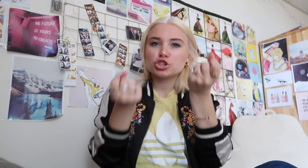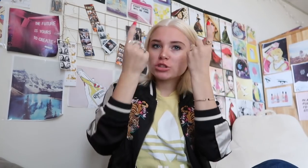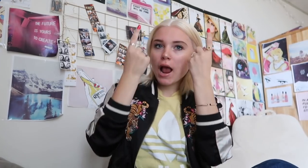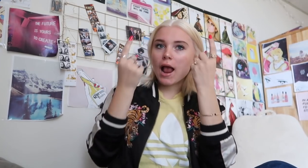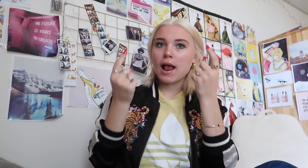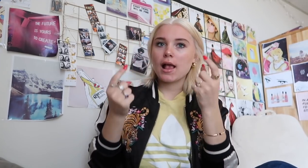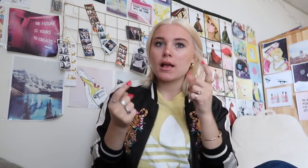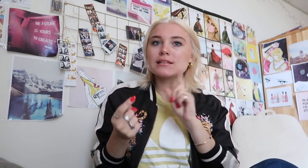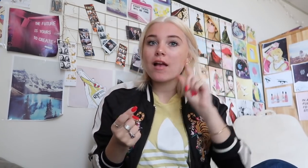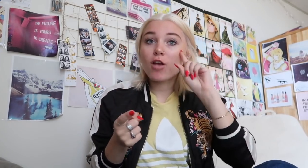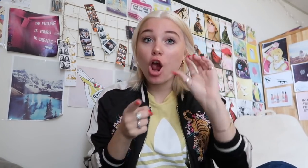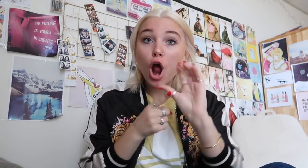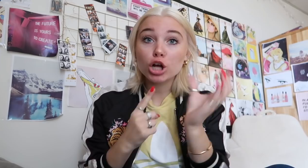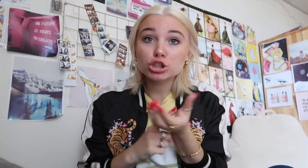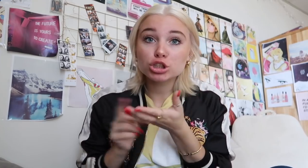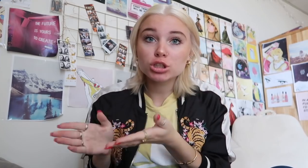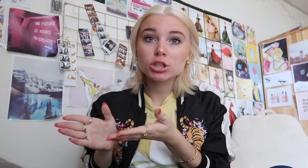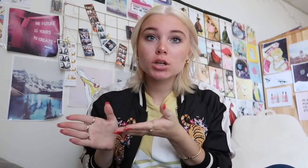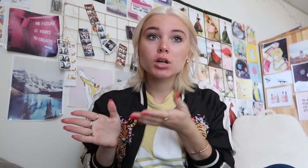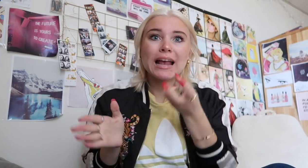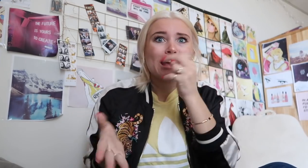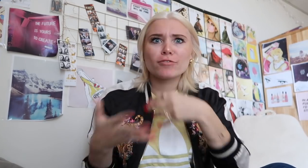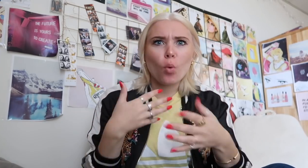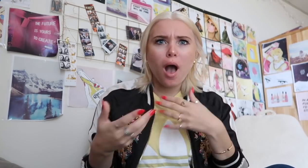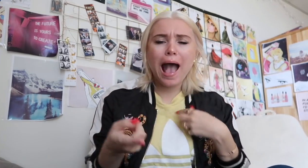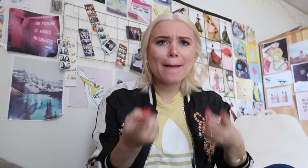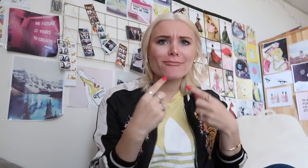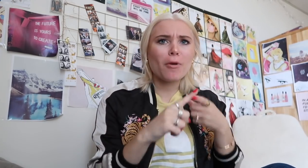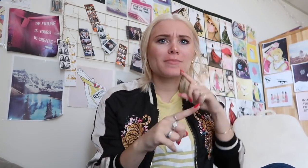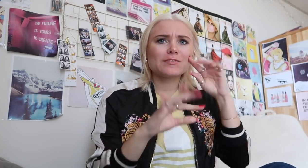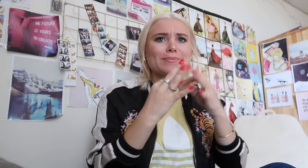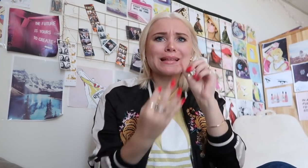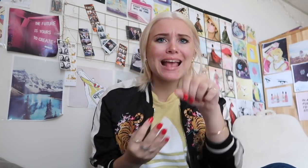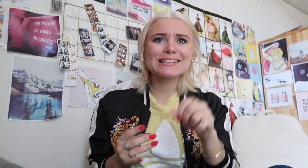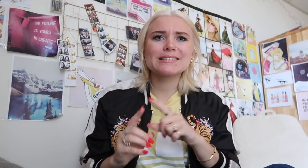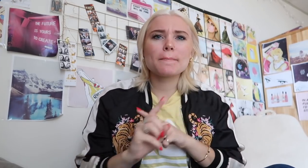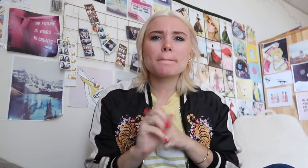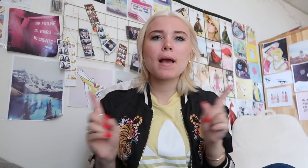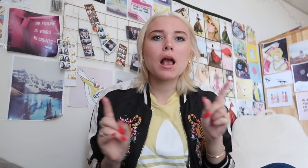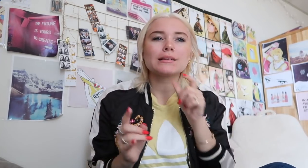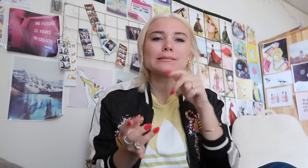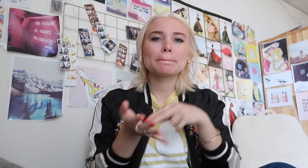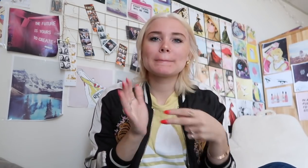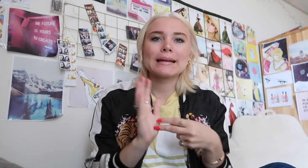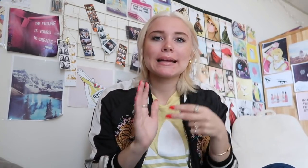and understanding deaf culture more even though if I came from a deaf family but it wasn't enough